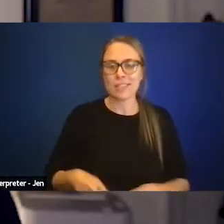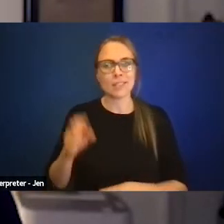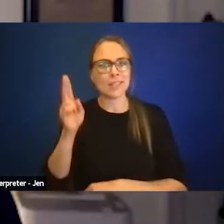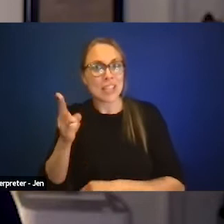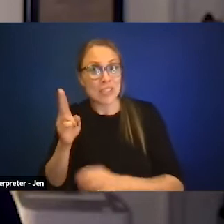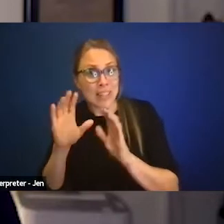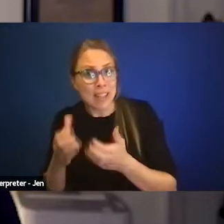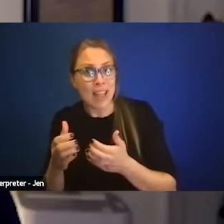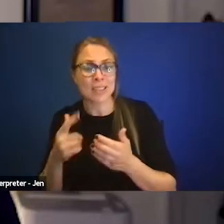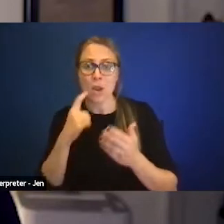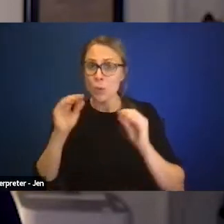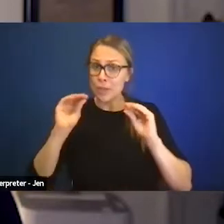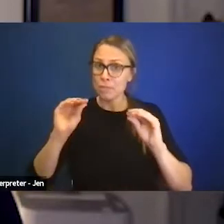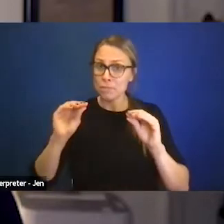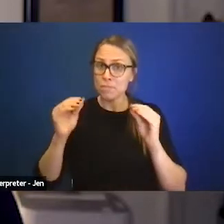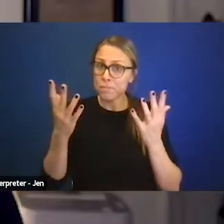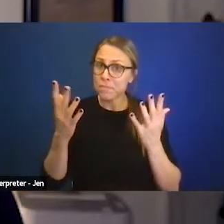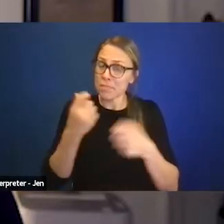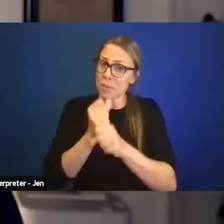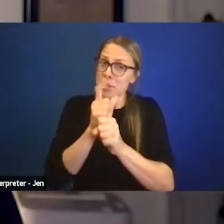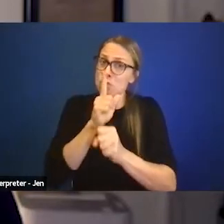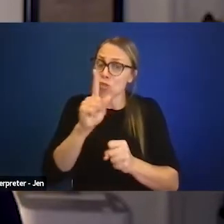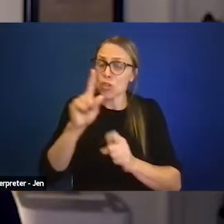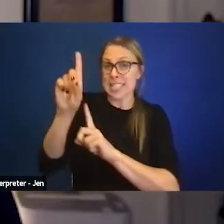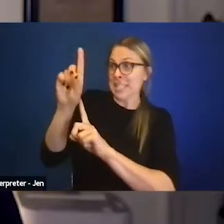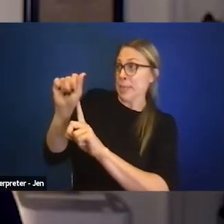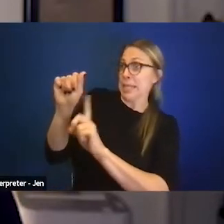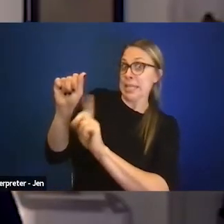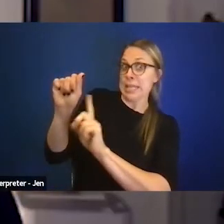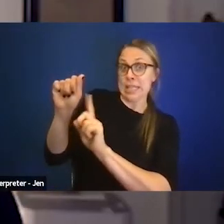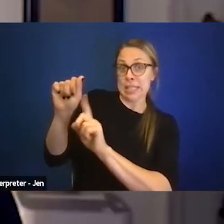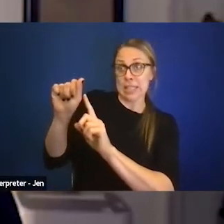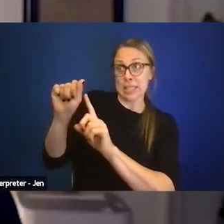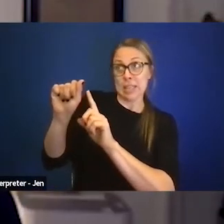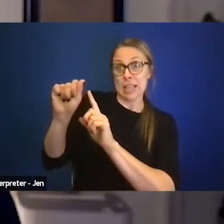are we really ensuring that disability is being appropriately reflected?